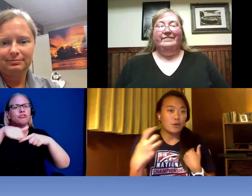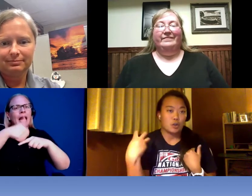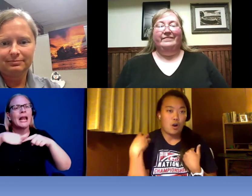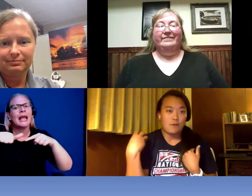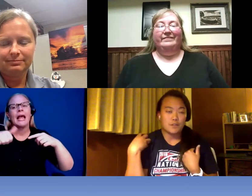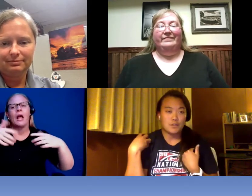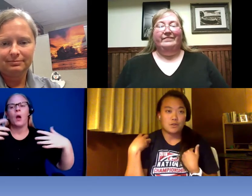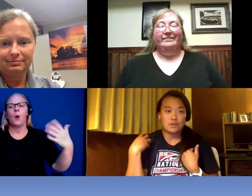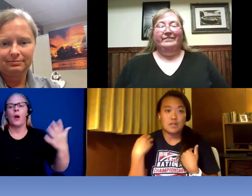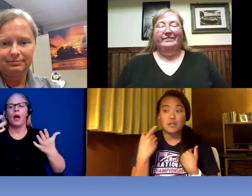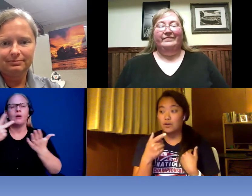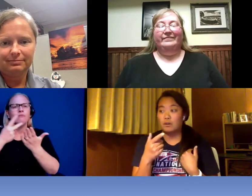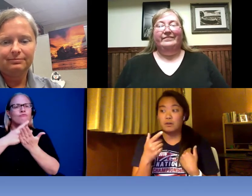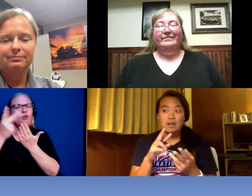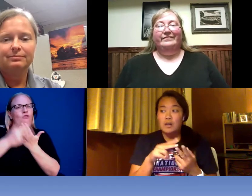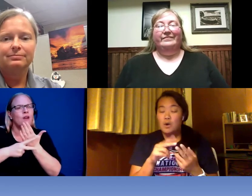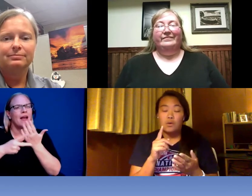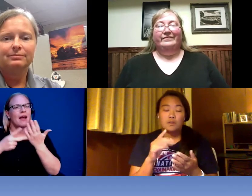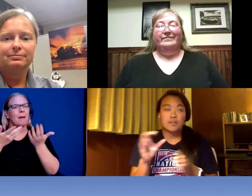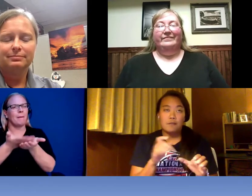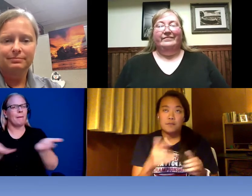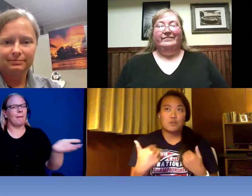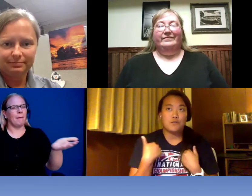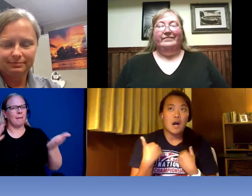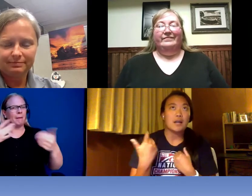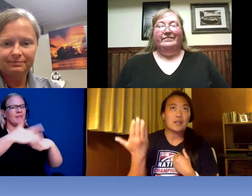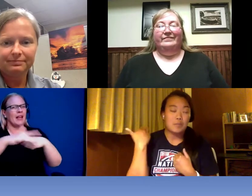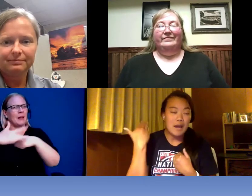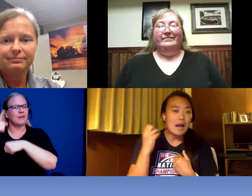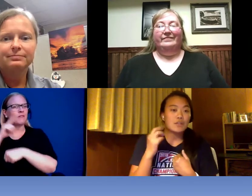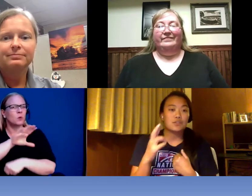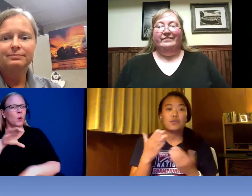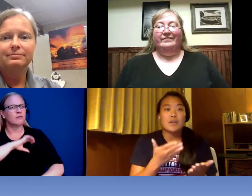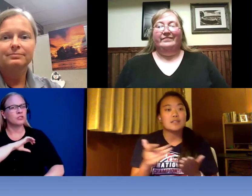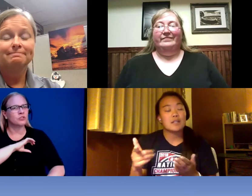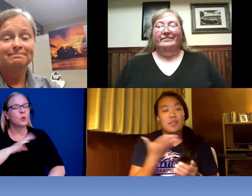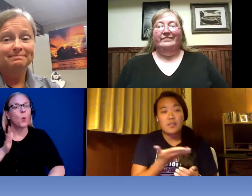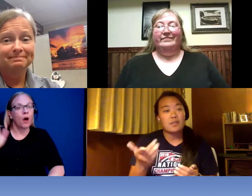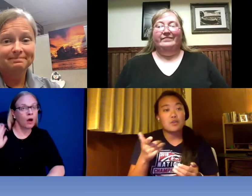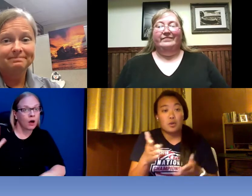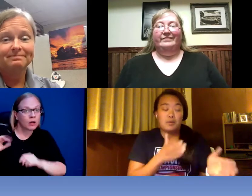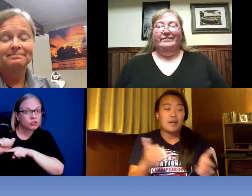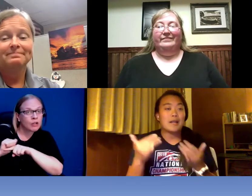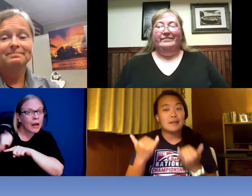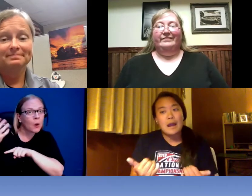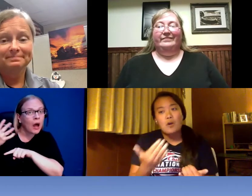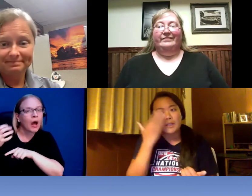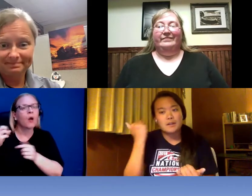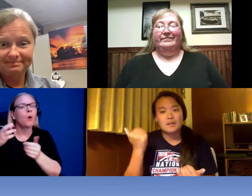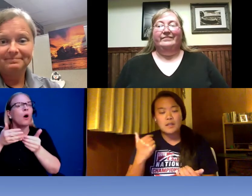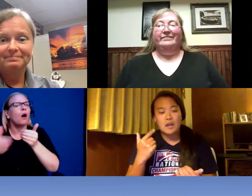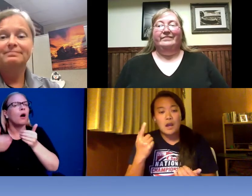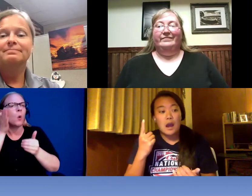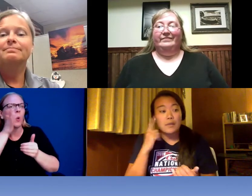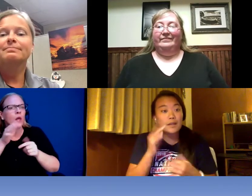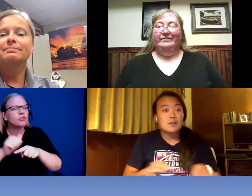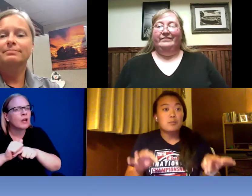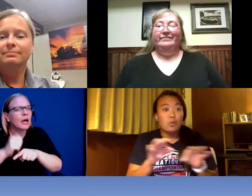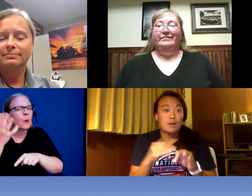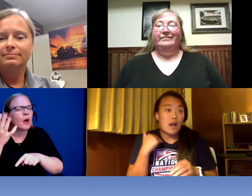for your officers either stuff that you have done in the past or things that you are planning now because I think it's important -- I